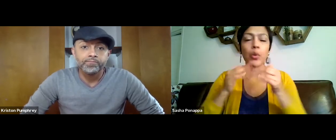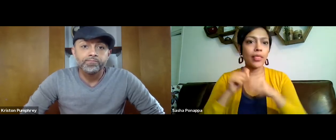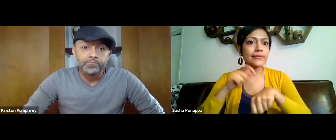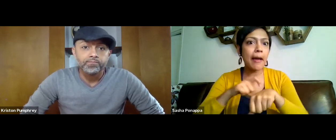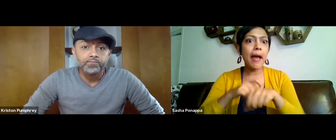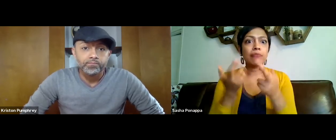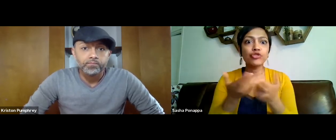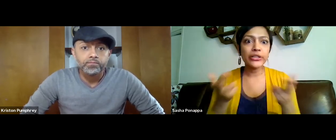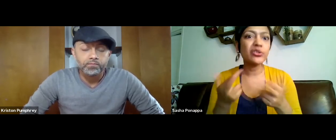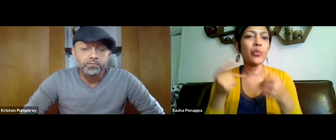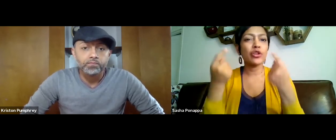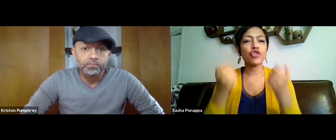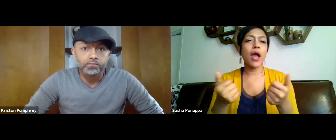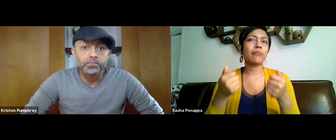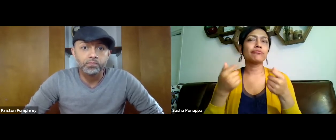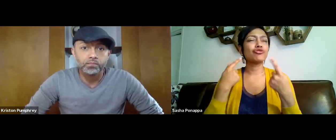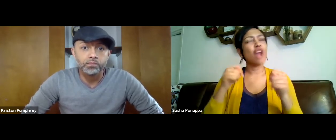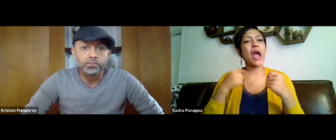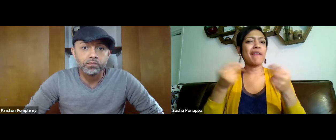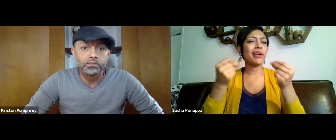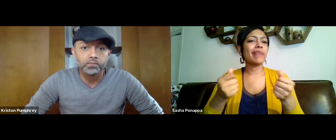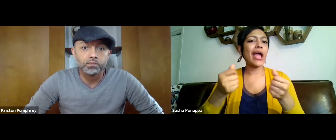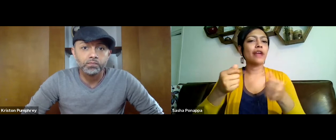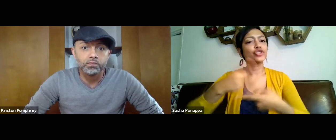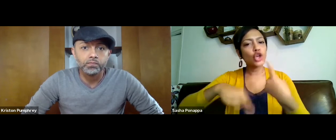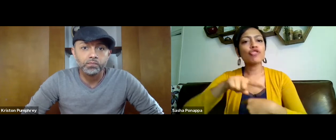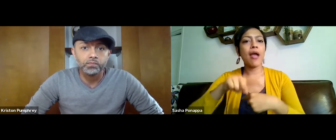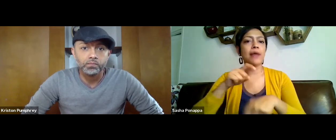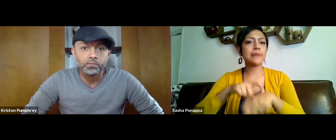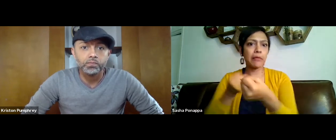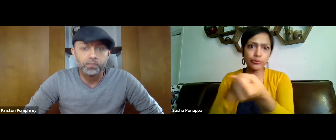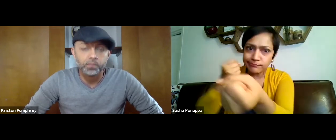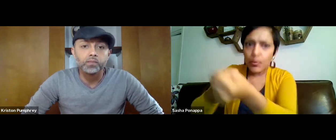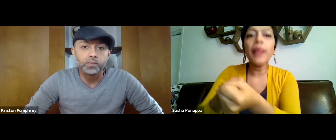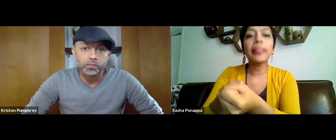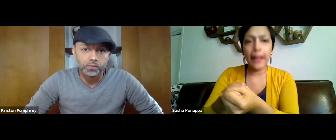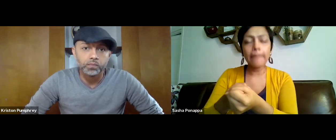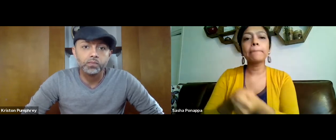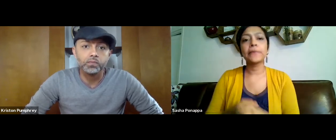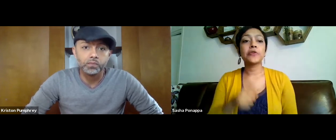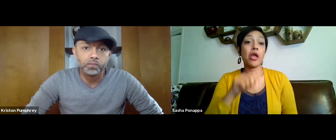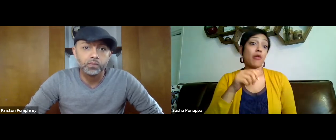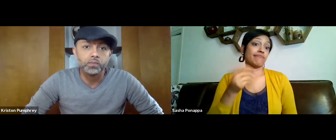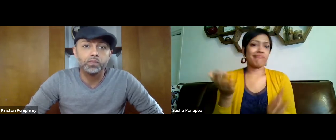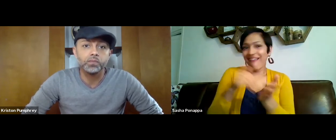So as in organizations and with money being tight now during this pandemic, we're trying to provide you